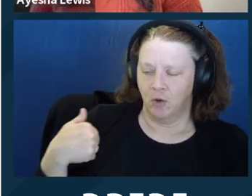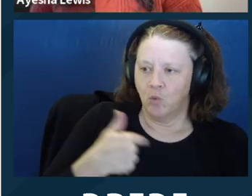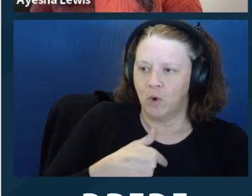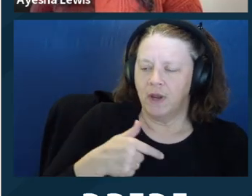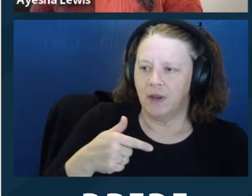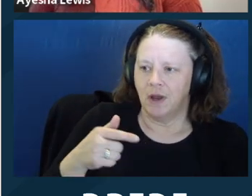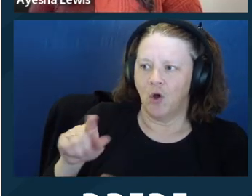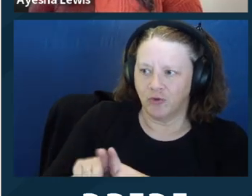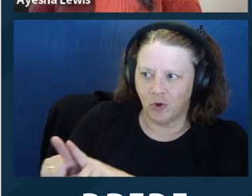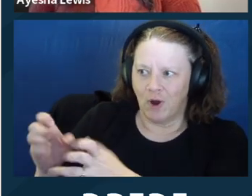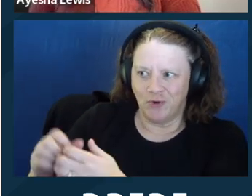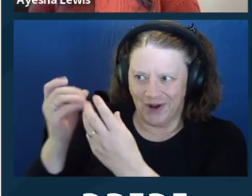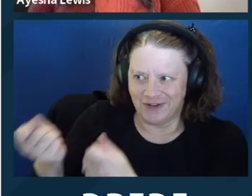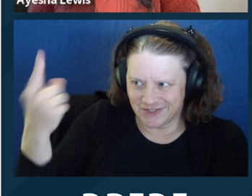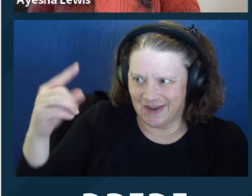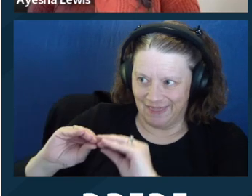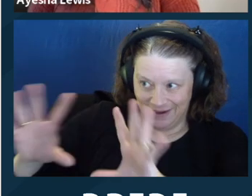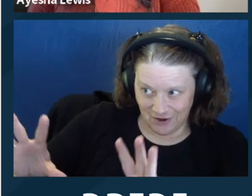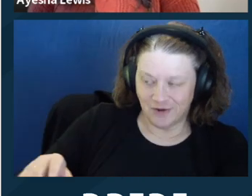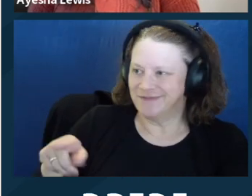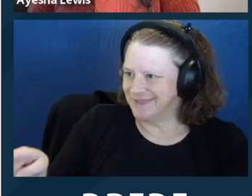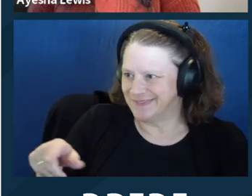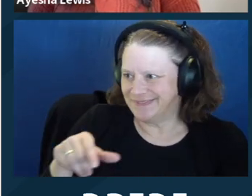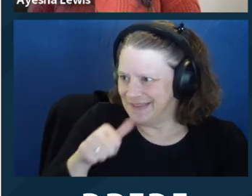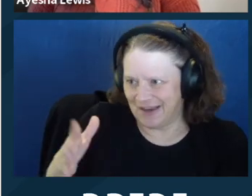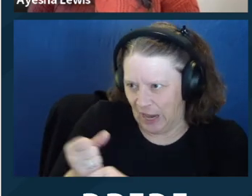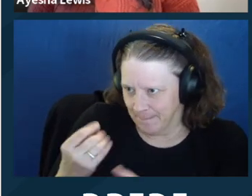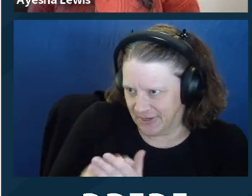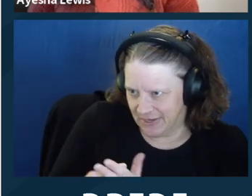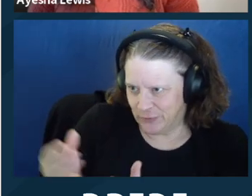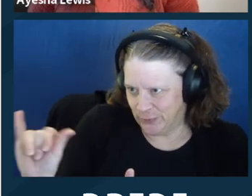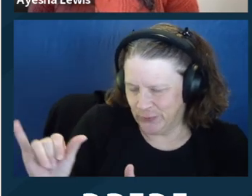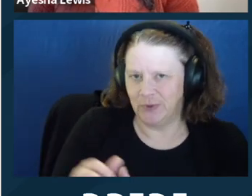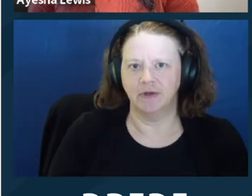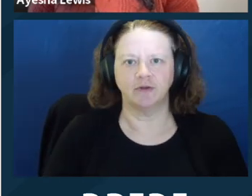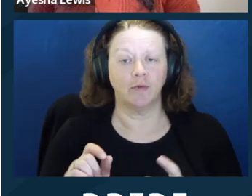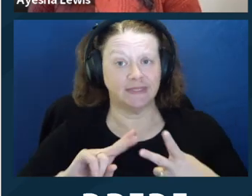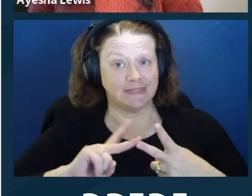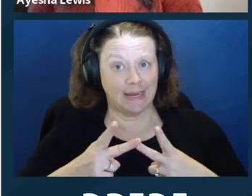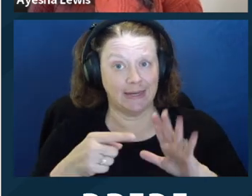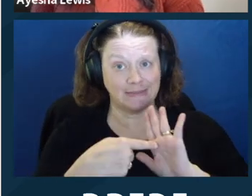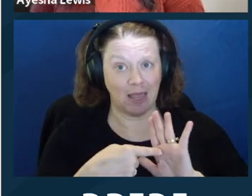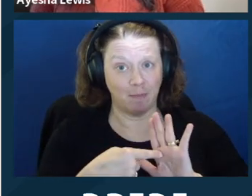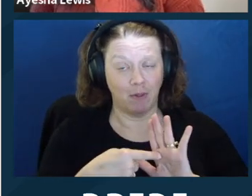It actually gives more information to the client than the version at the top. So we